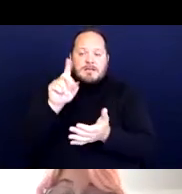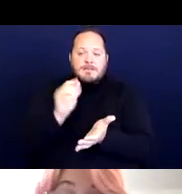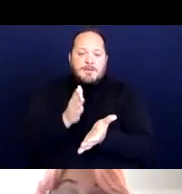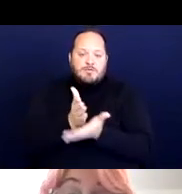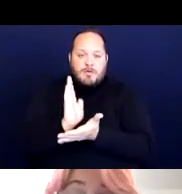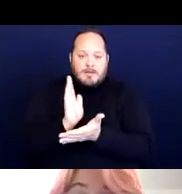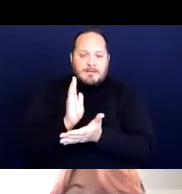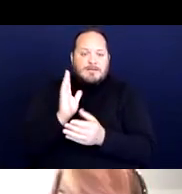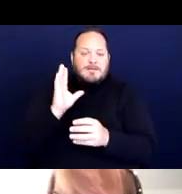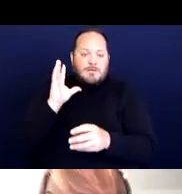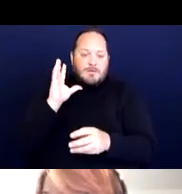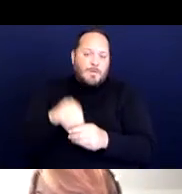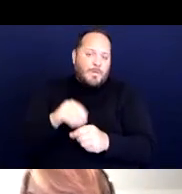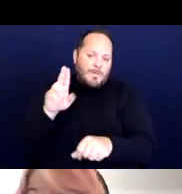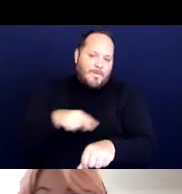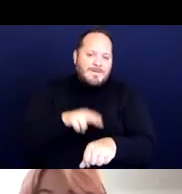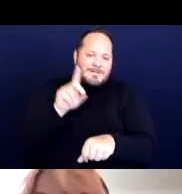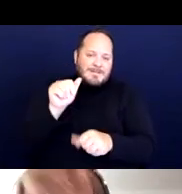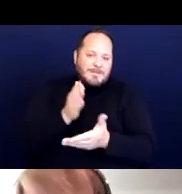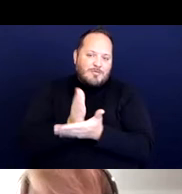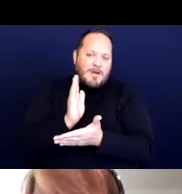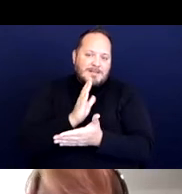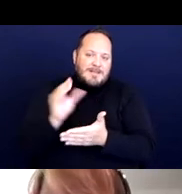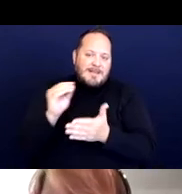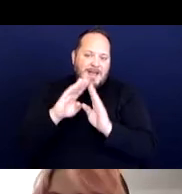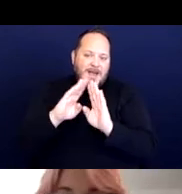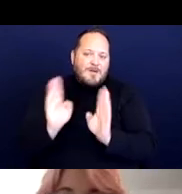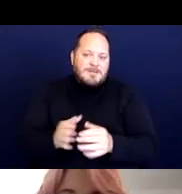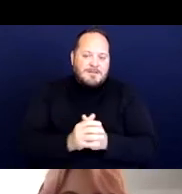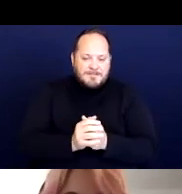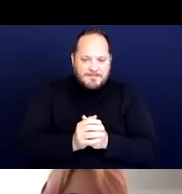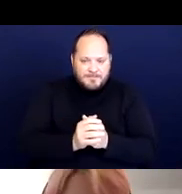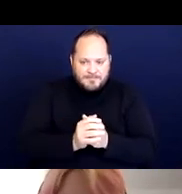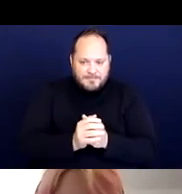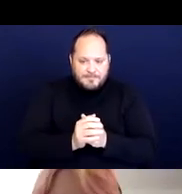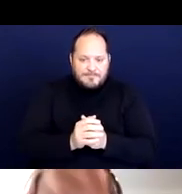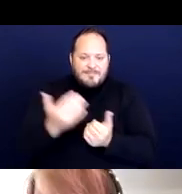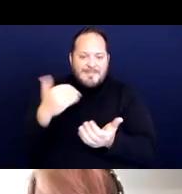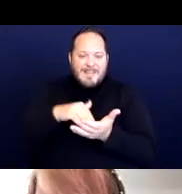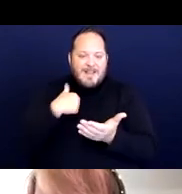including of course disability rights and housing. And so again, I want to thank you all for joining us.